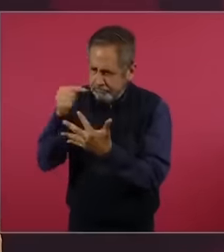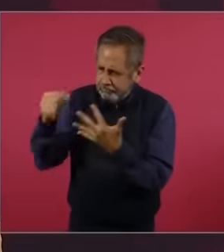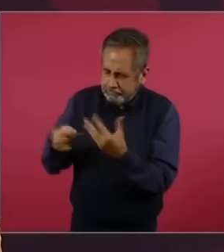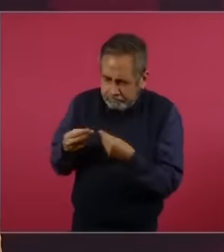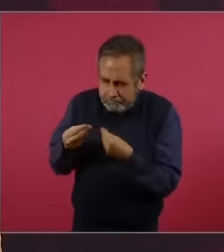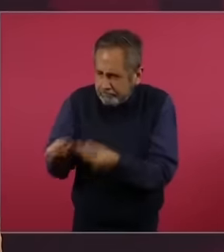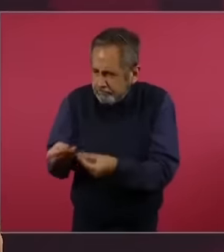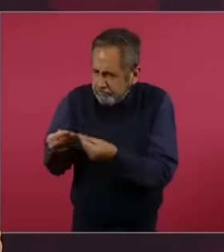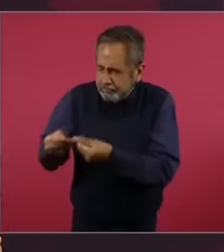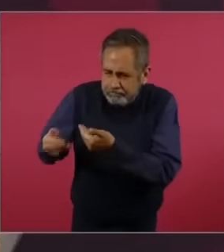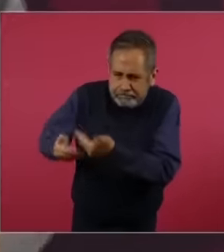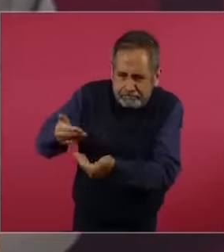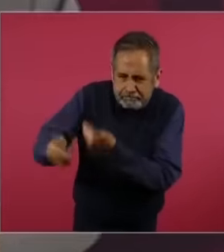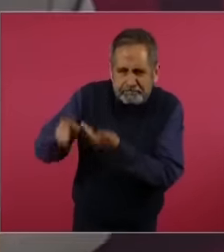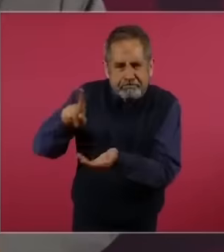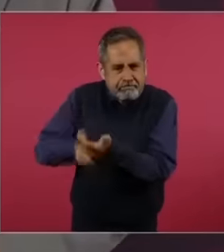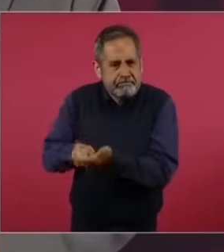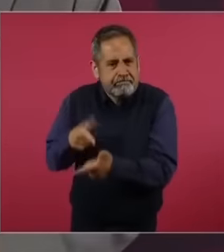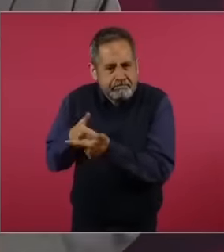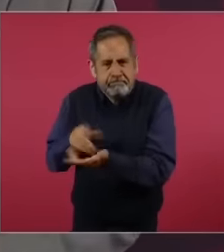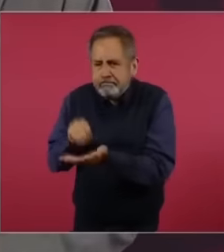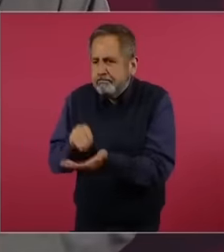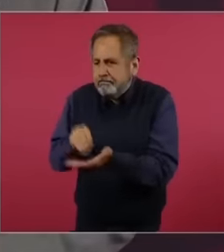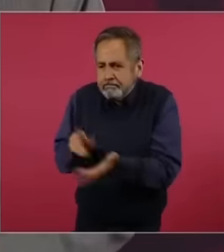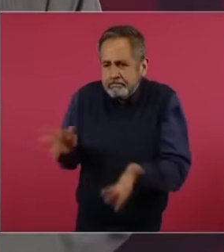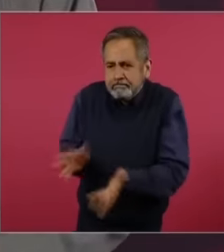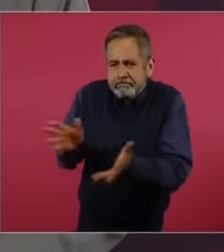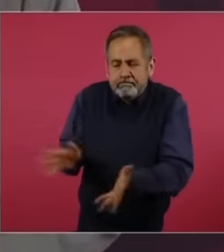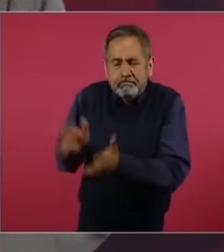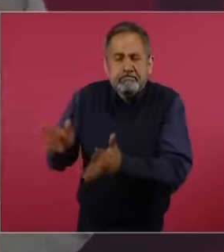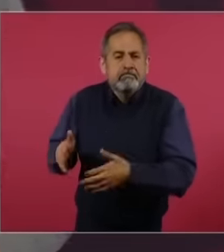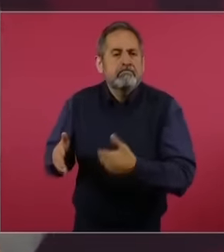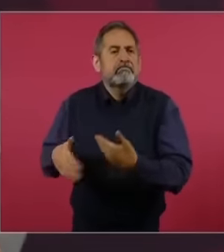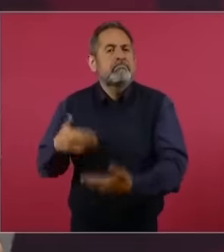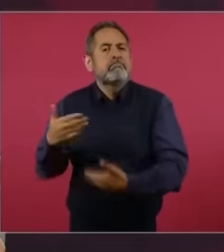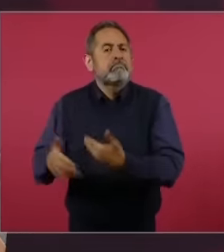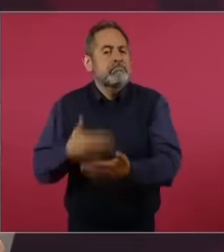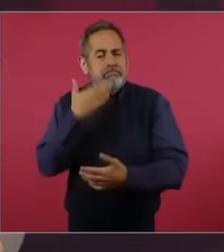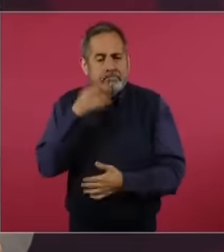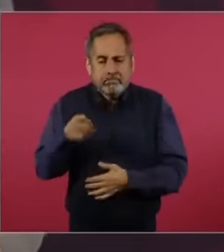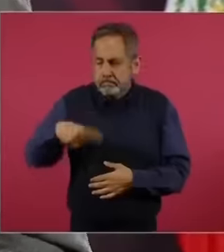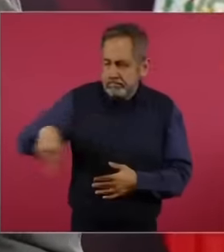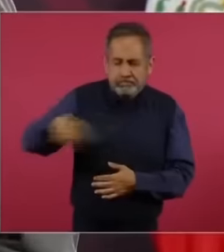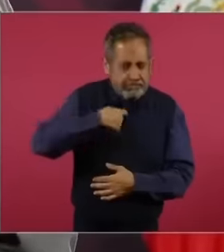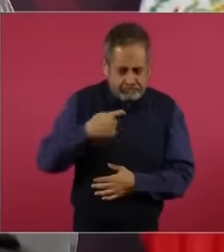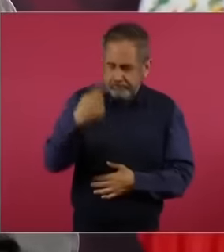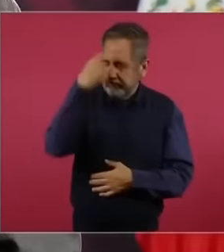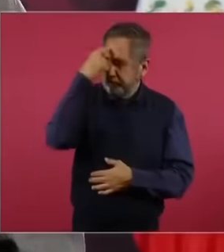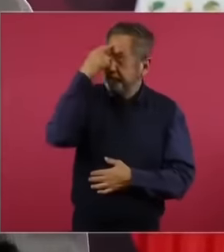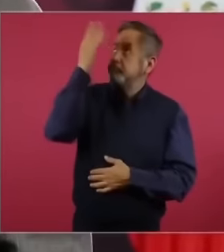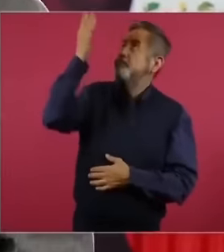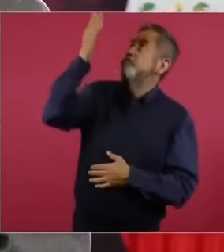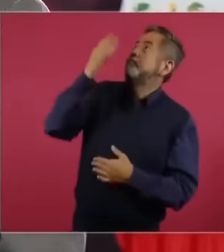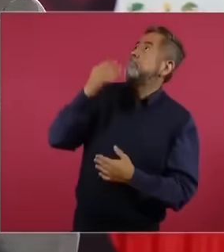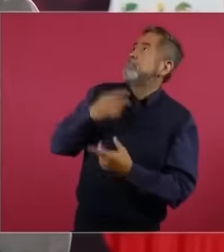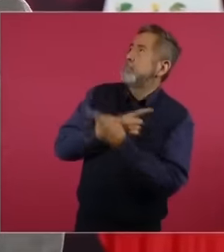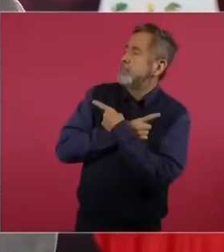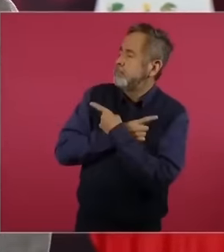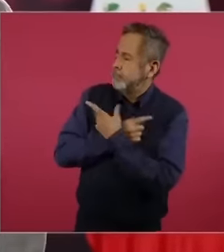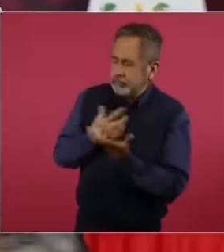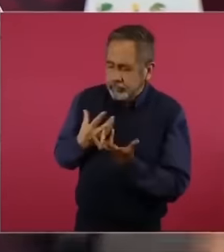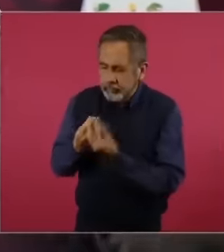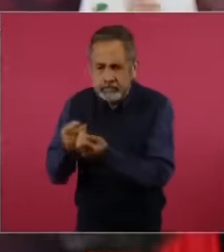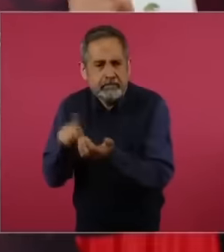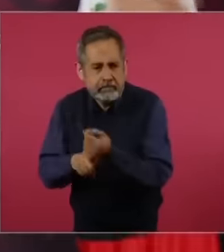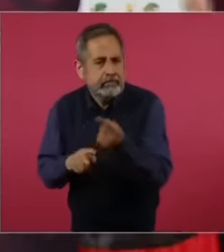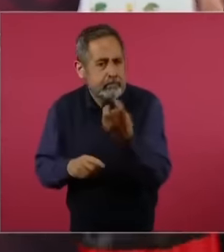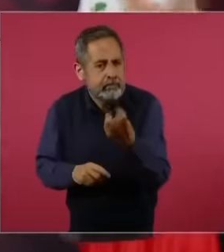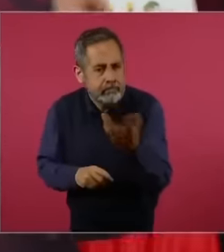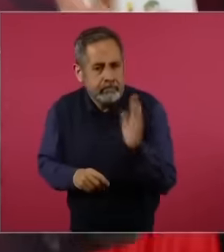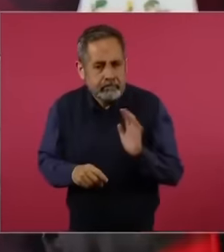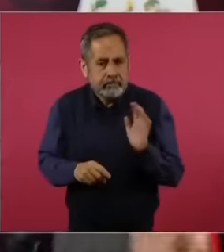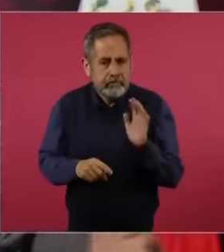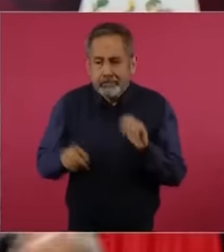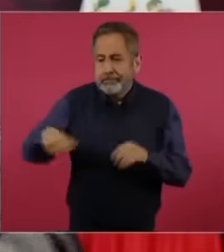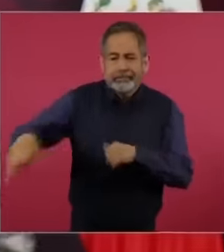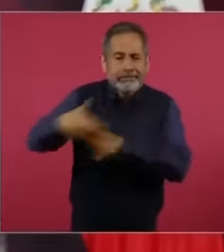cultural values Spiritual morals that our families do not disintegrate